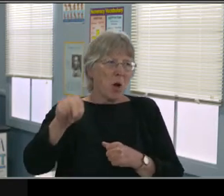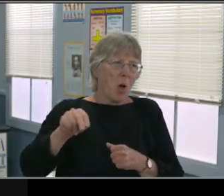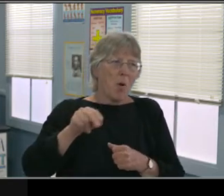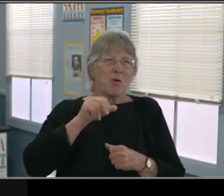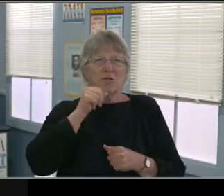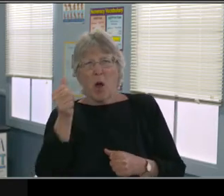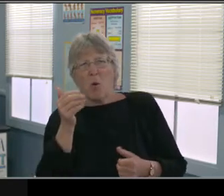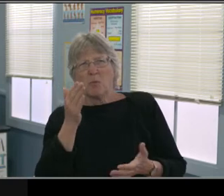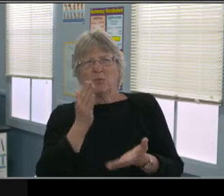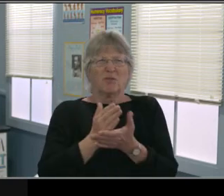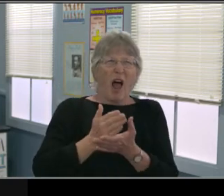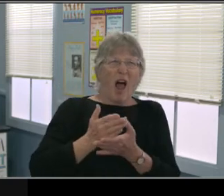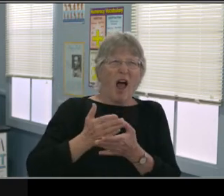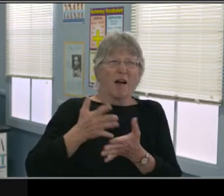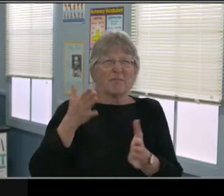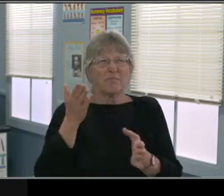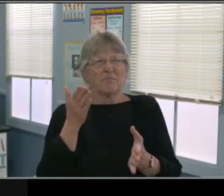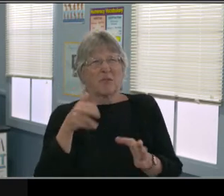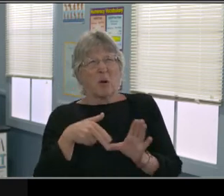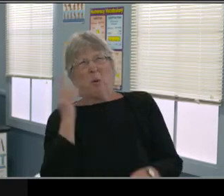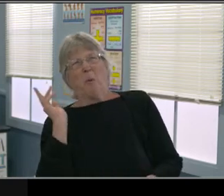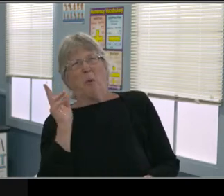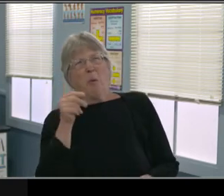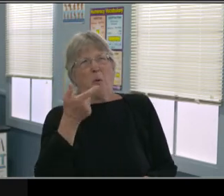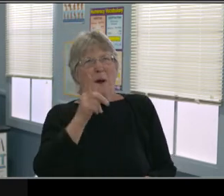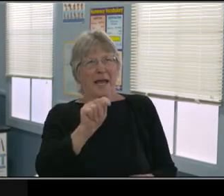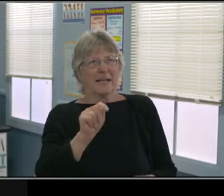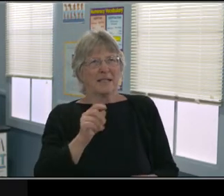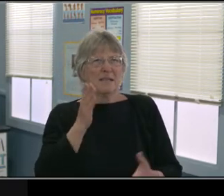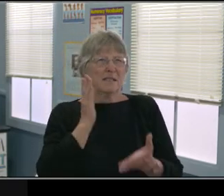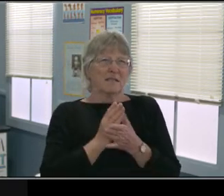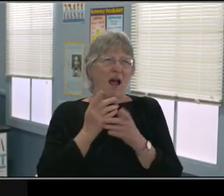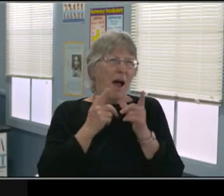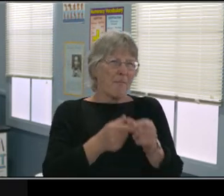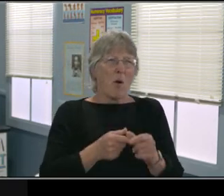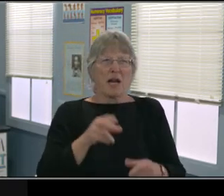in forced consequences even when it's inconvenient.